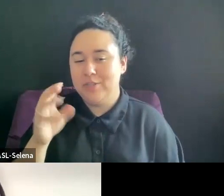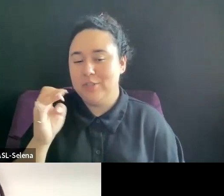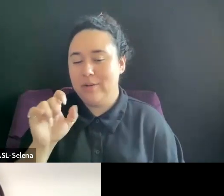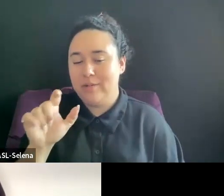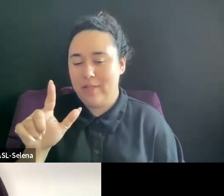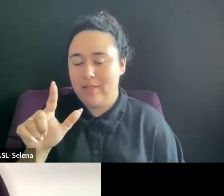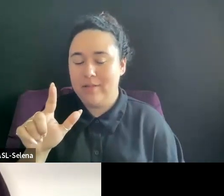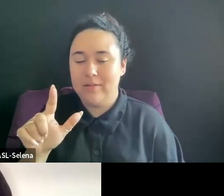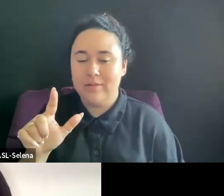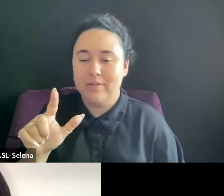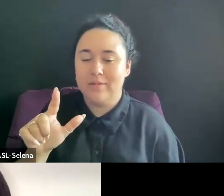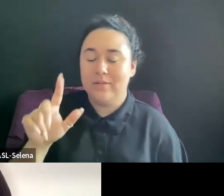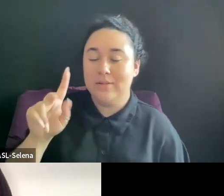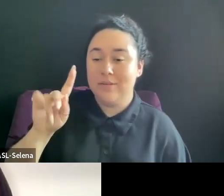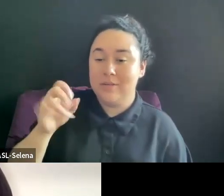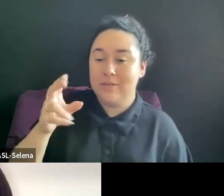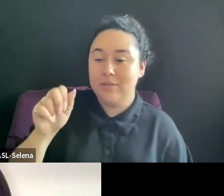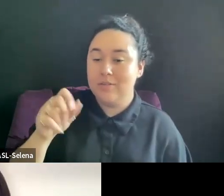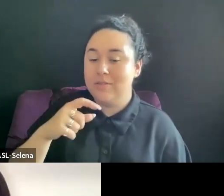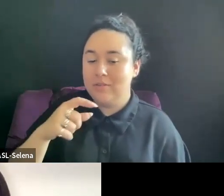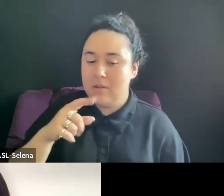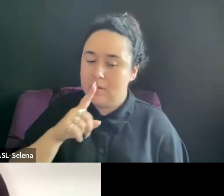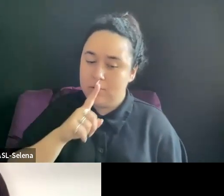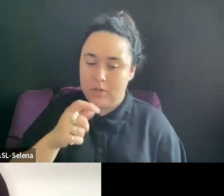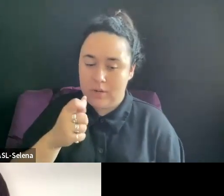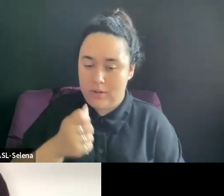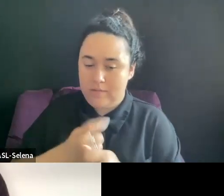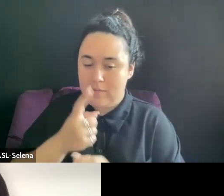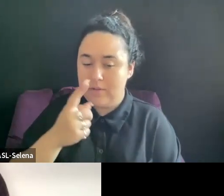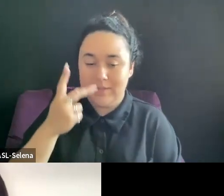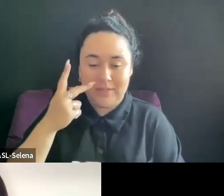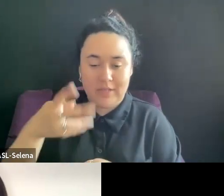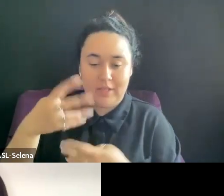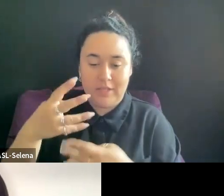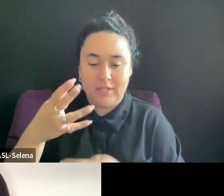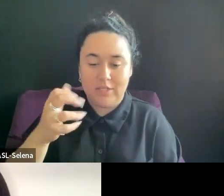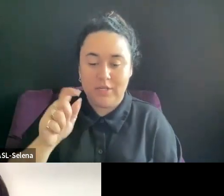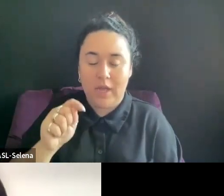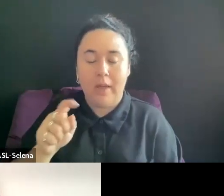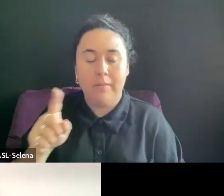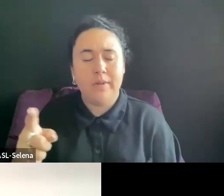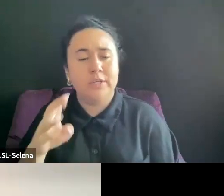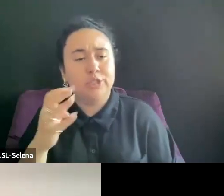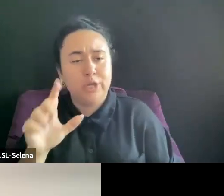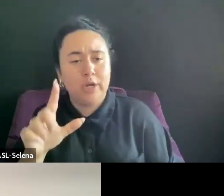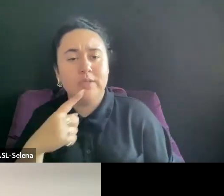CHERYL IS SAYING I ALSO FEEL LIKE PAYING TO PARTICIPATE IN A FESTIVAL WHEN I'VE INVESTED IN THE